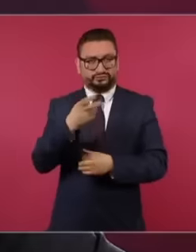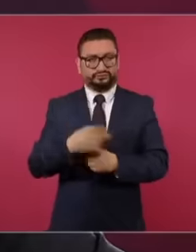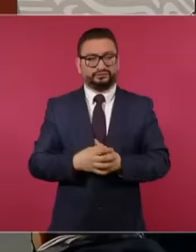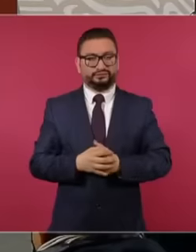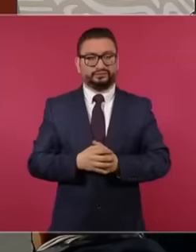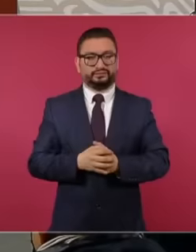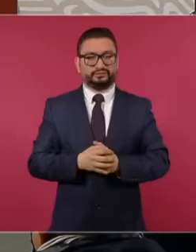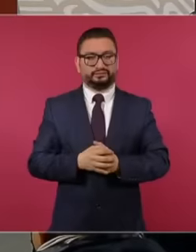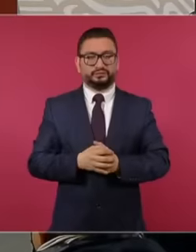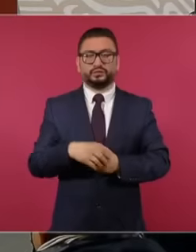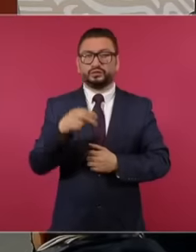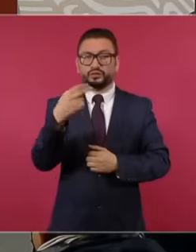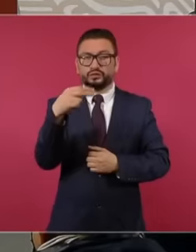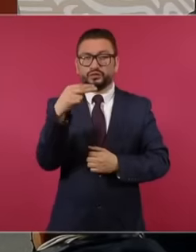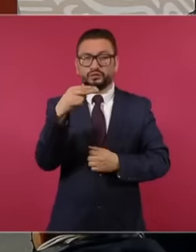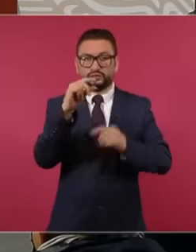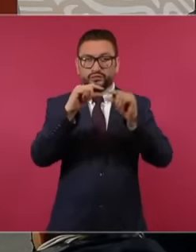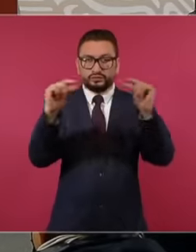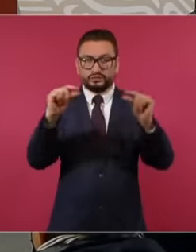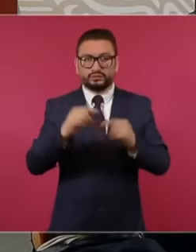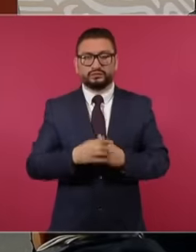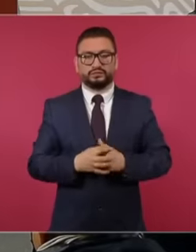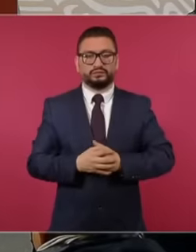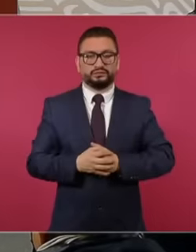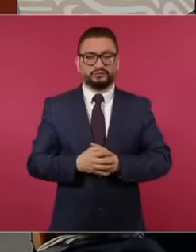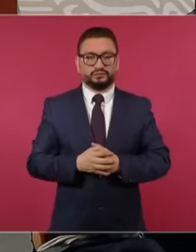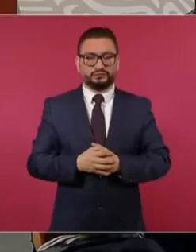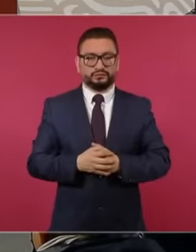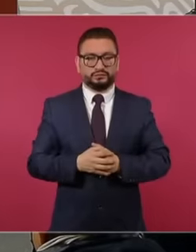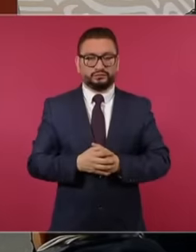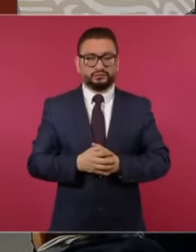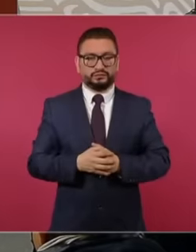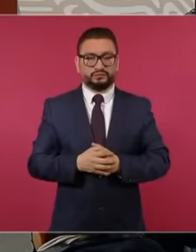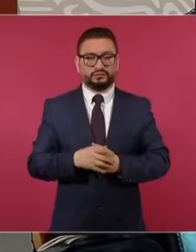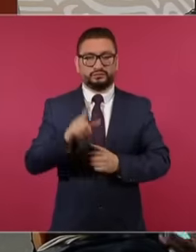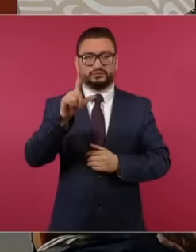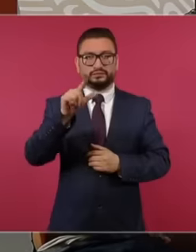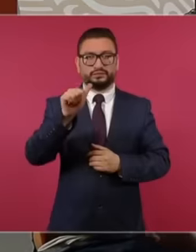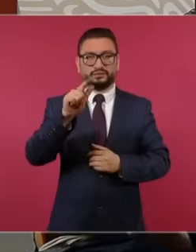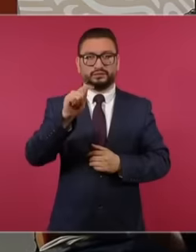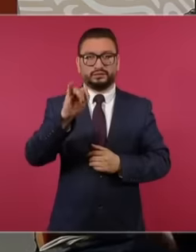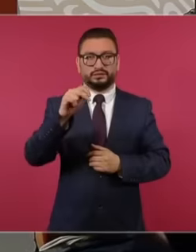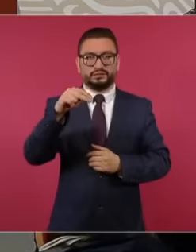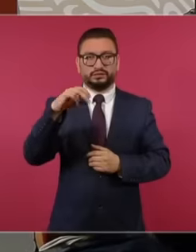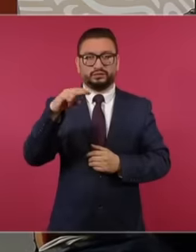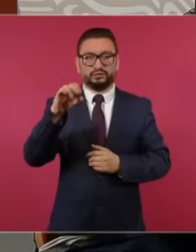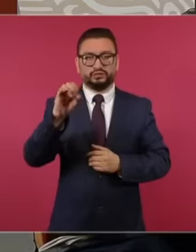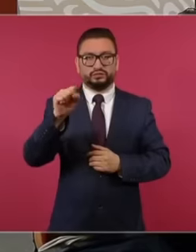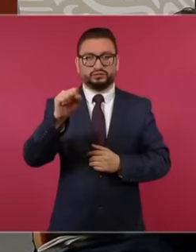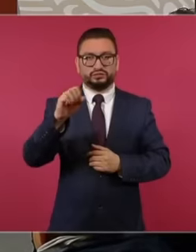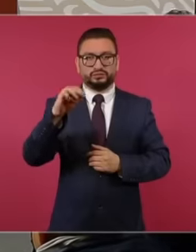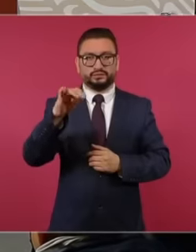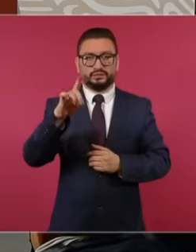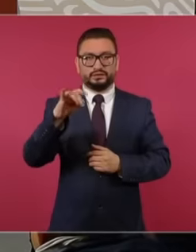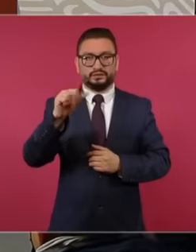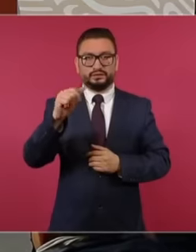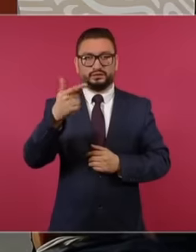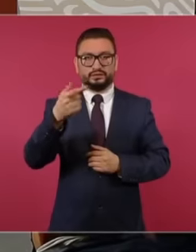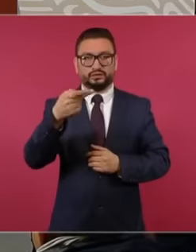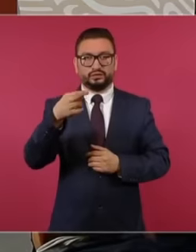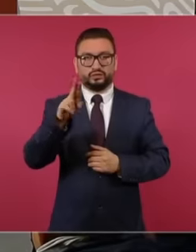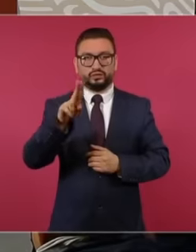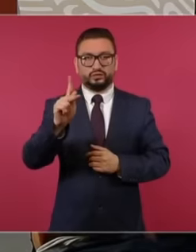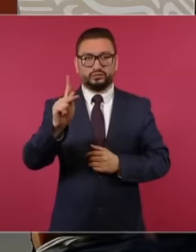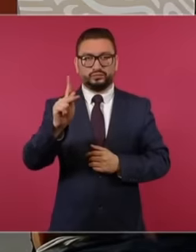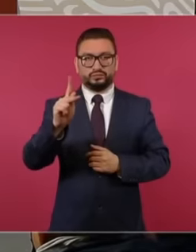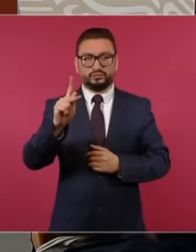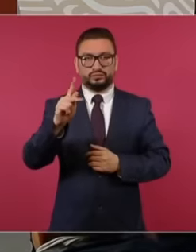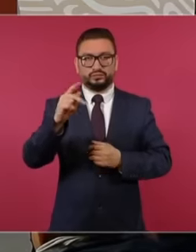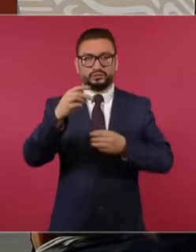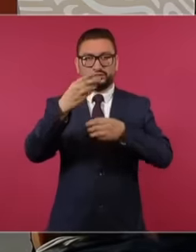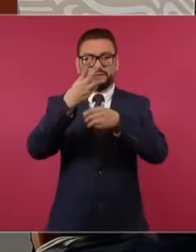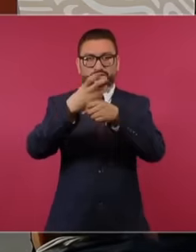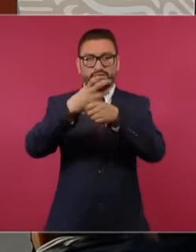, which is called Latinus Media Group, the third column that says the United States,